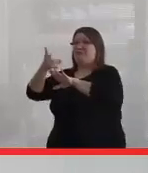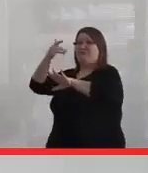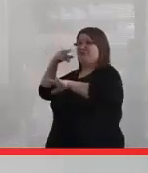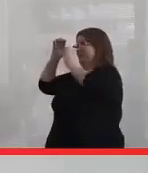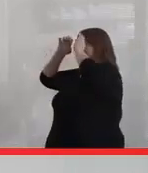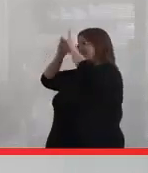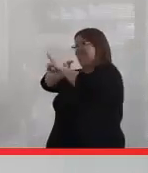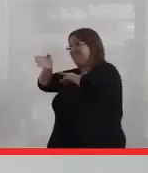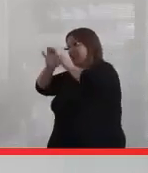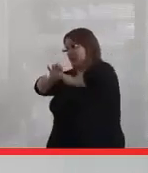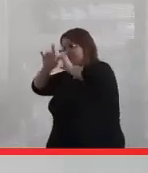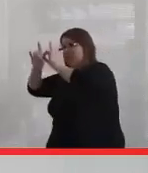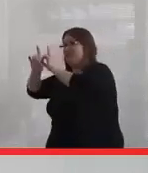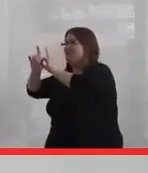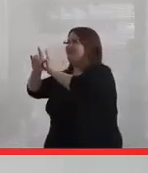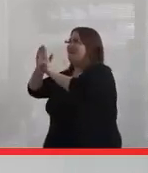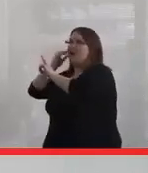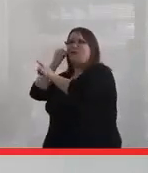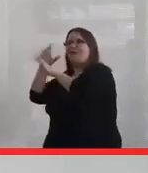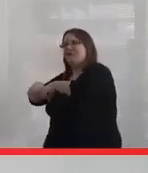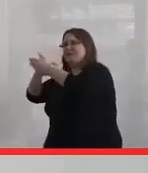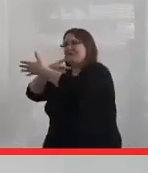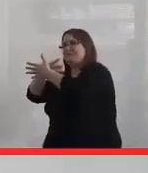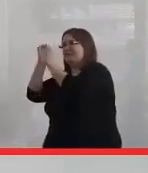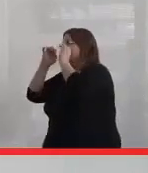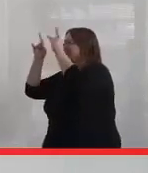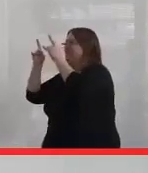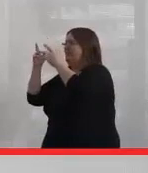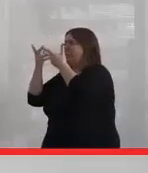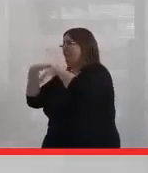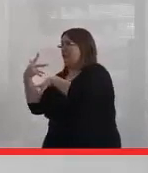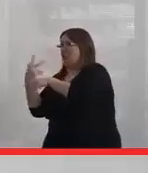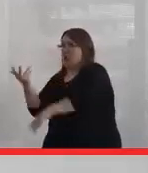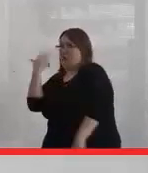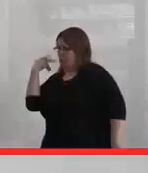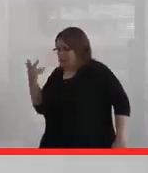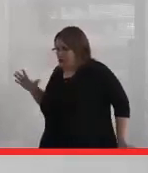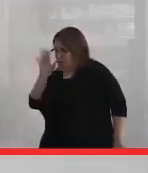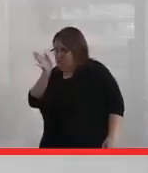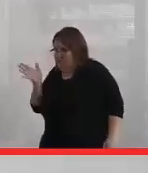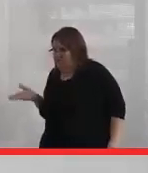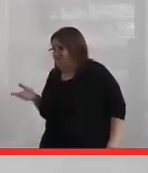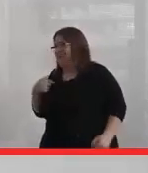was in the field of education. And I know if I had done a masters of education, I'd have been done three years ago, but I didn't.